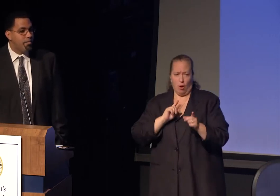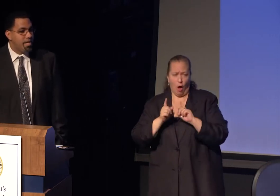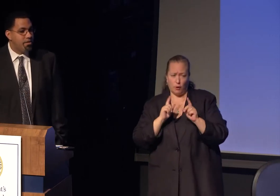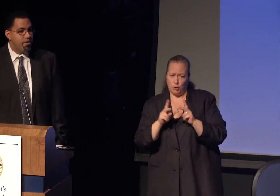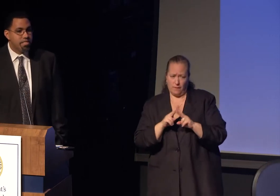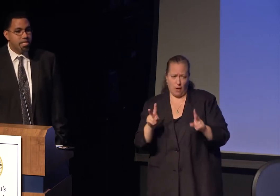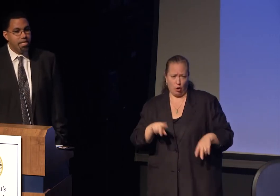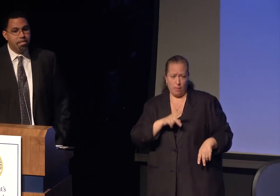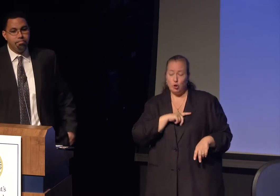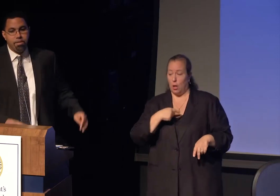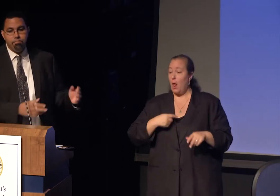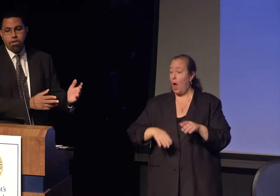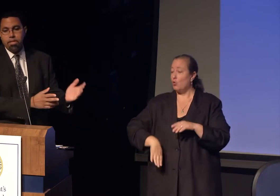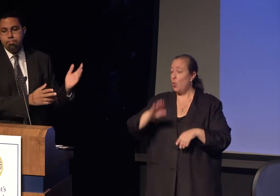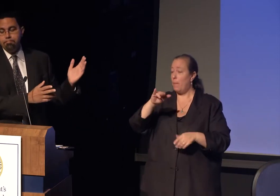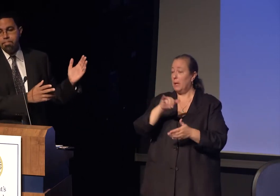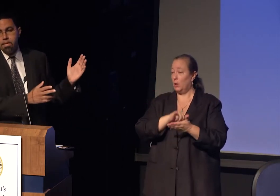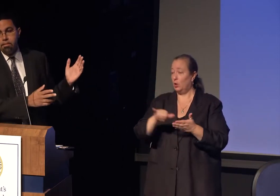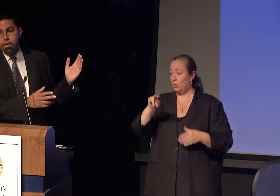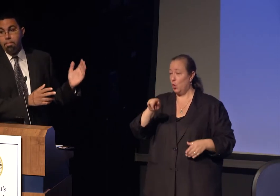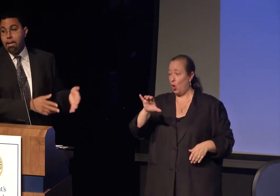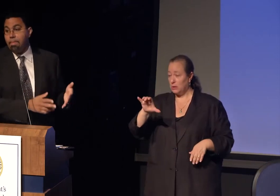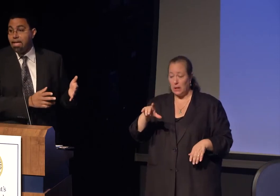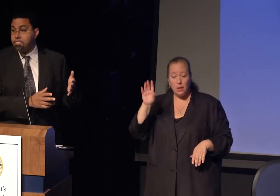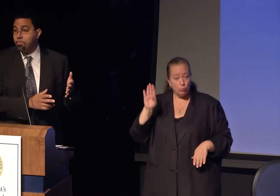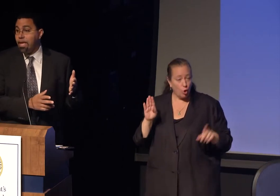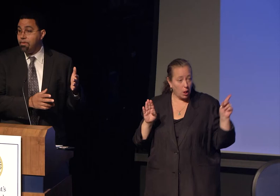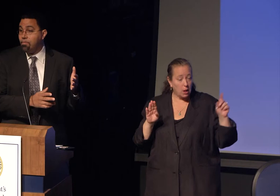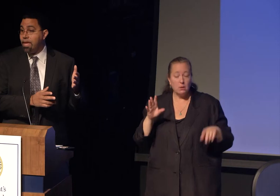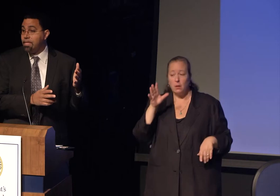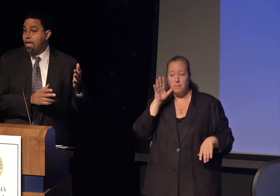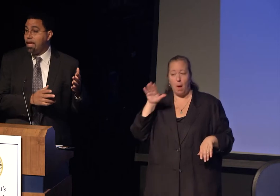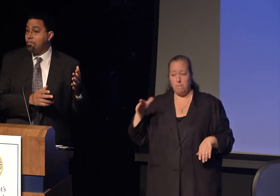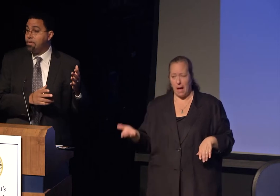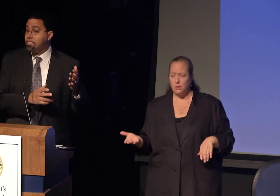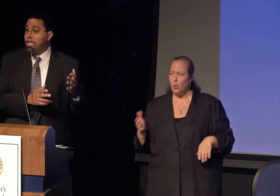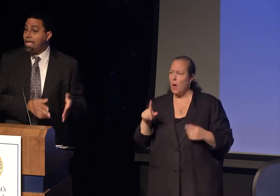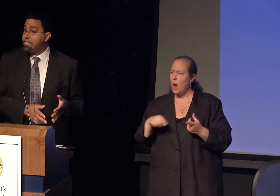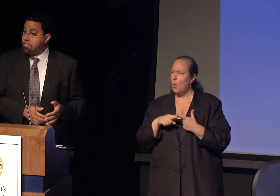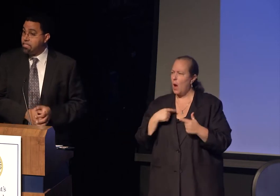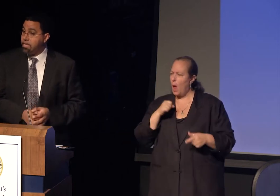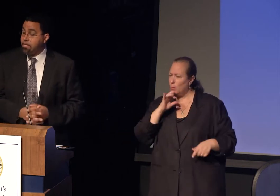I grew up in New York City, in Brooklyn, my mom passed away when I was eight,